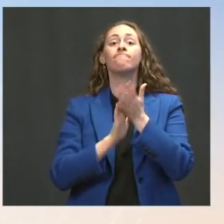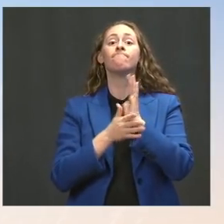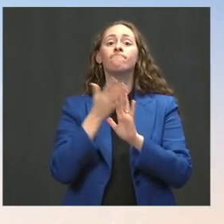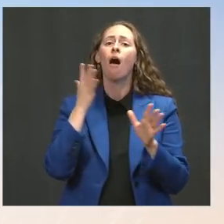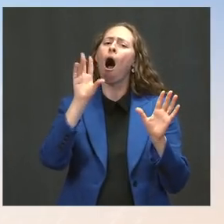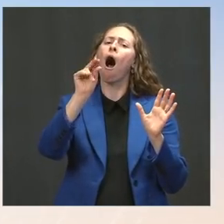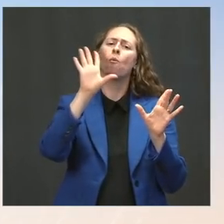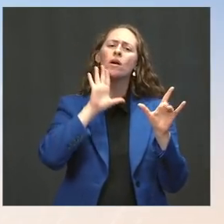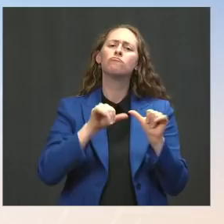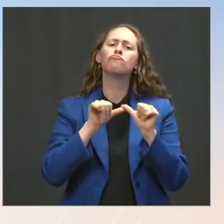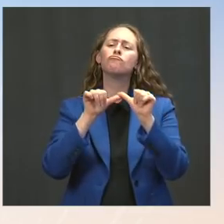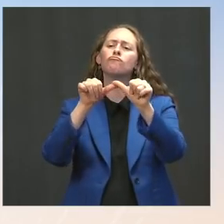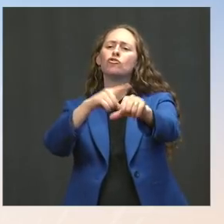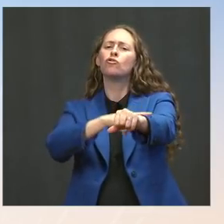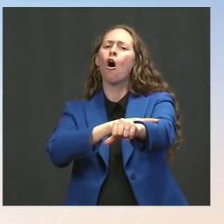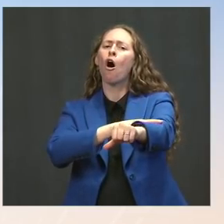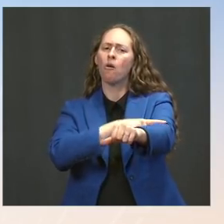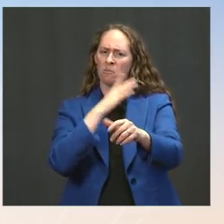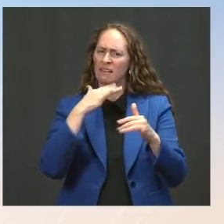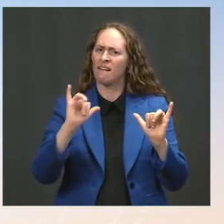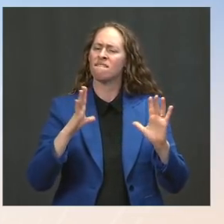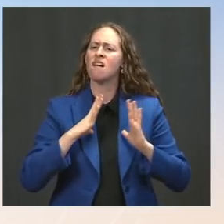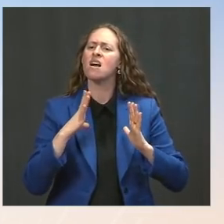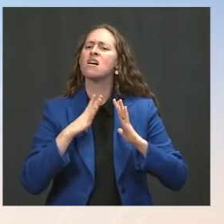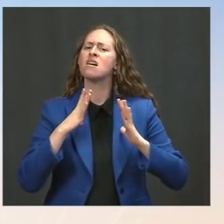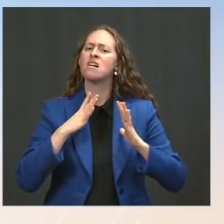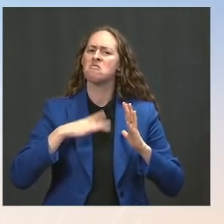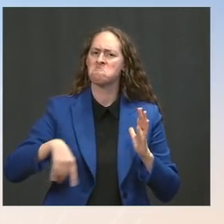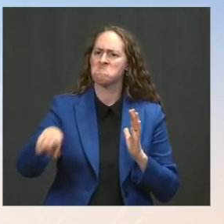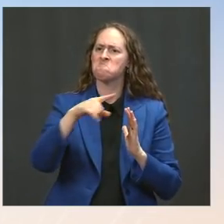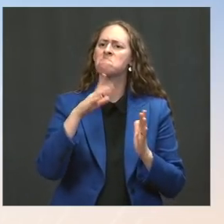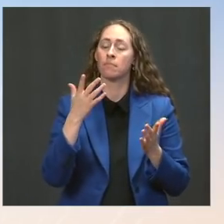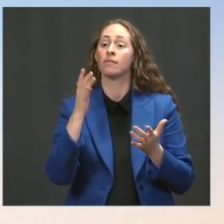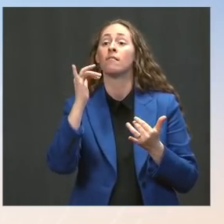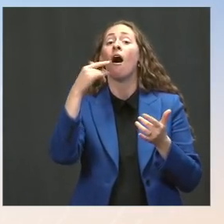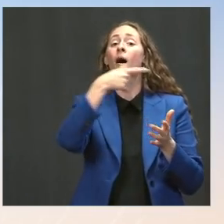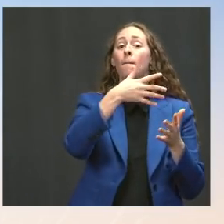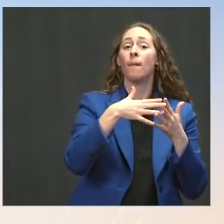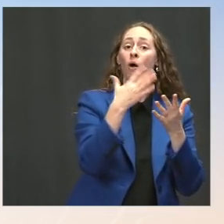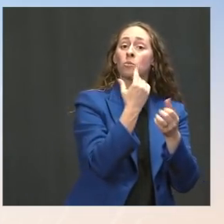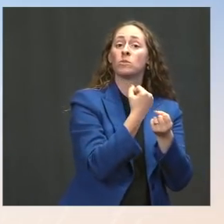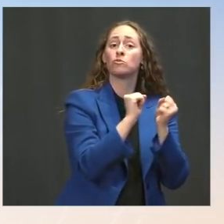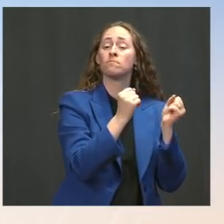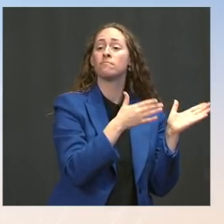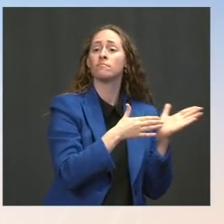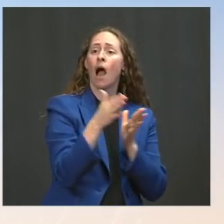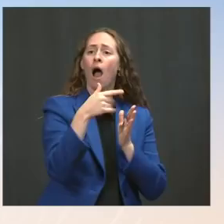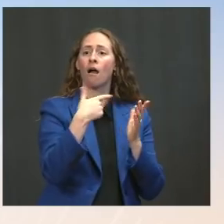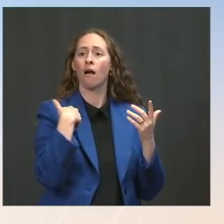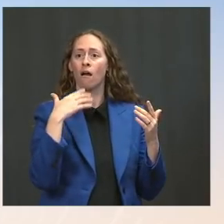So there are components of the American Rescue Plan that are still being implemented that will still be implemented for months to come.